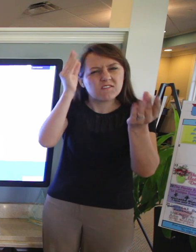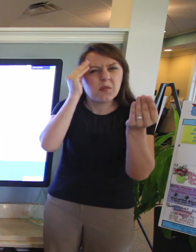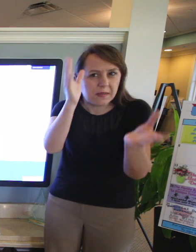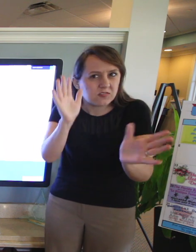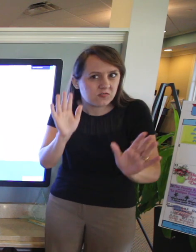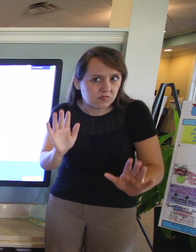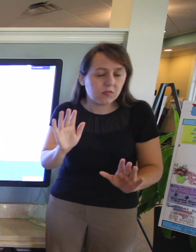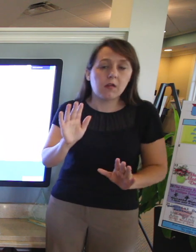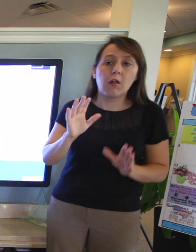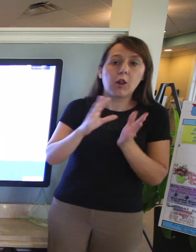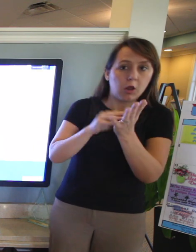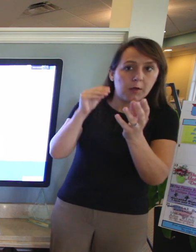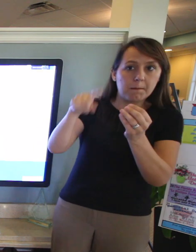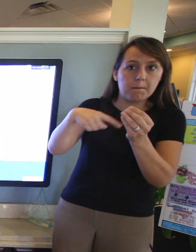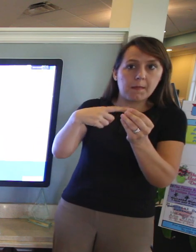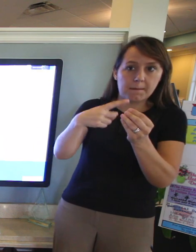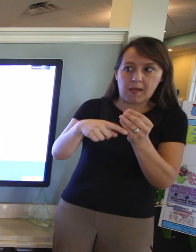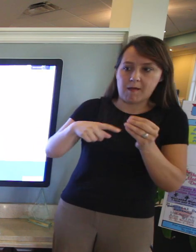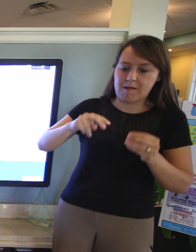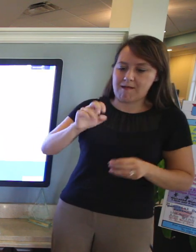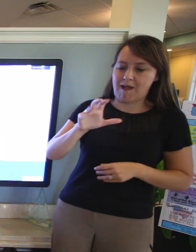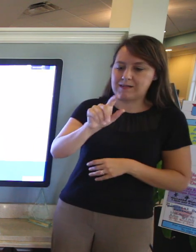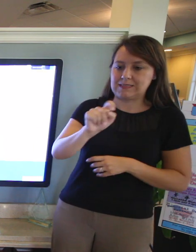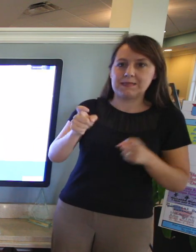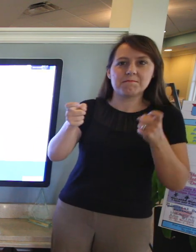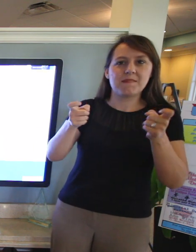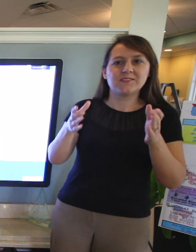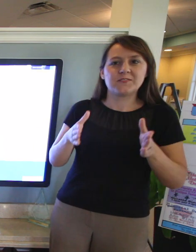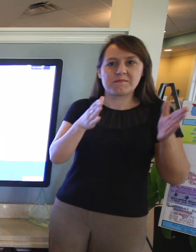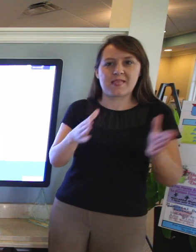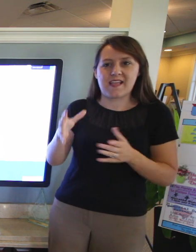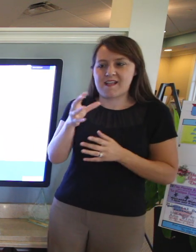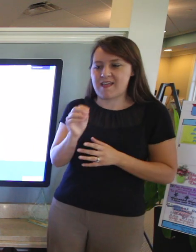to learn more about the master planned Nocatee and the communities